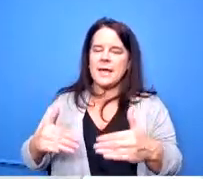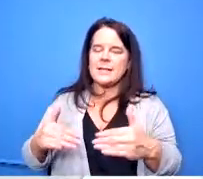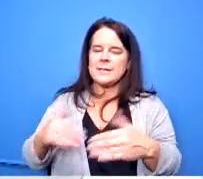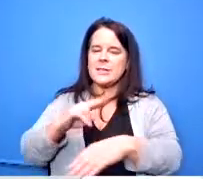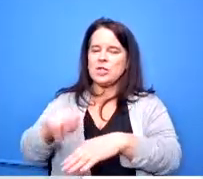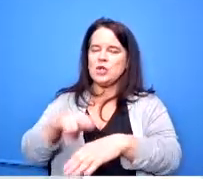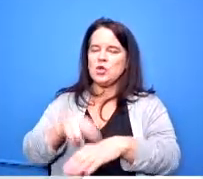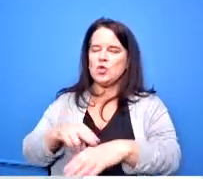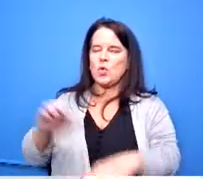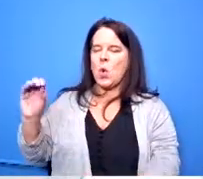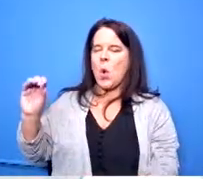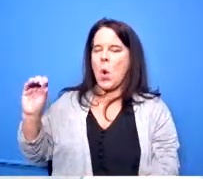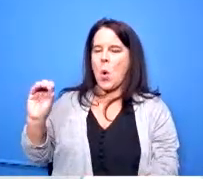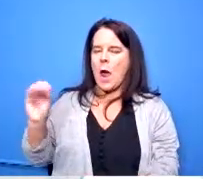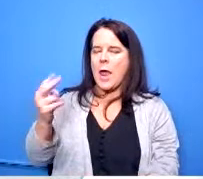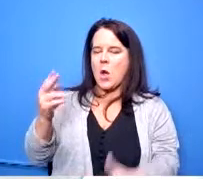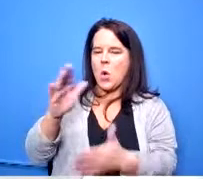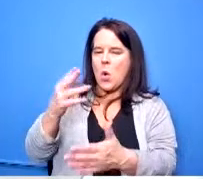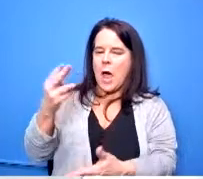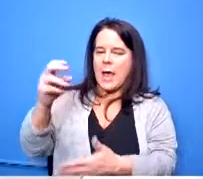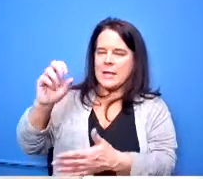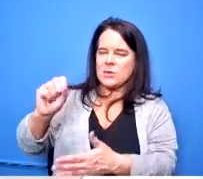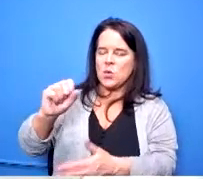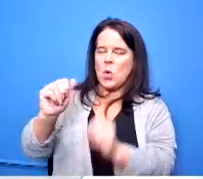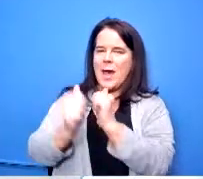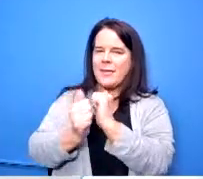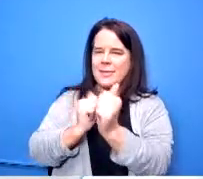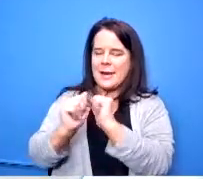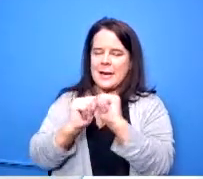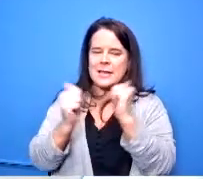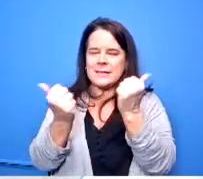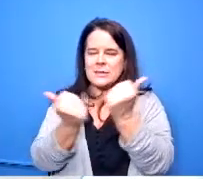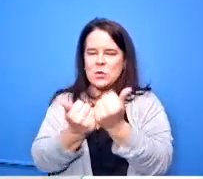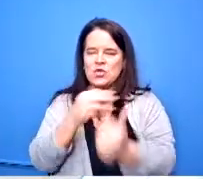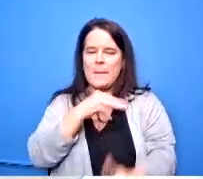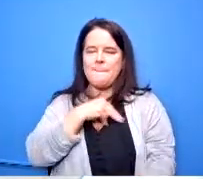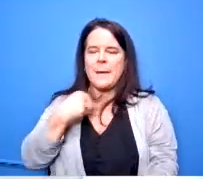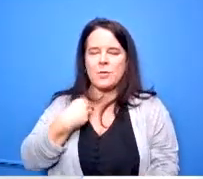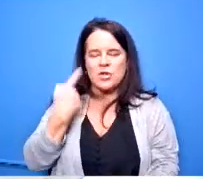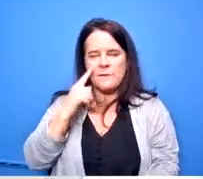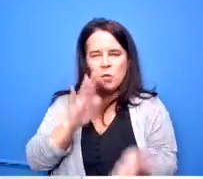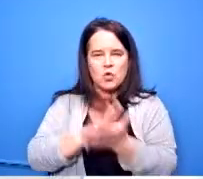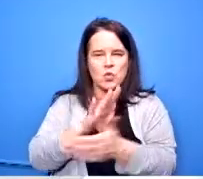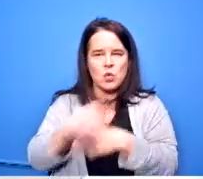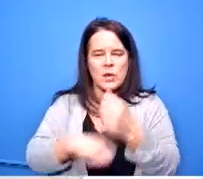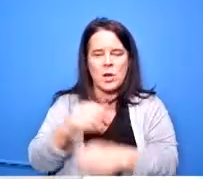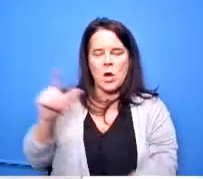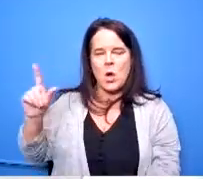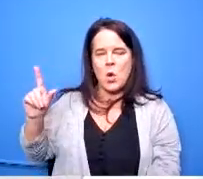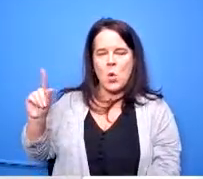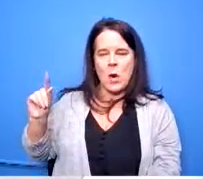high school athletic association membership for uh school year 23. this is an annual vote uh that